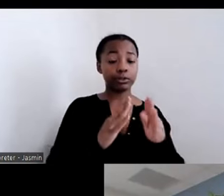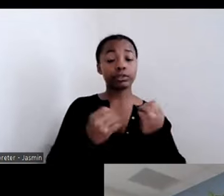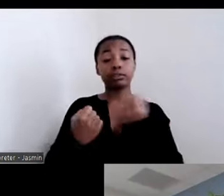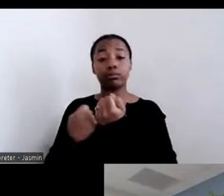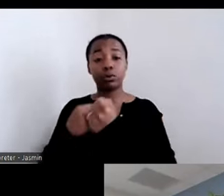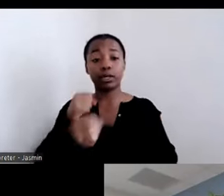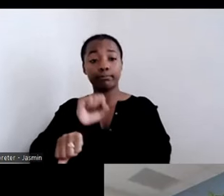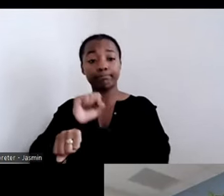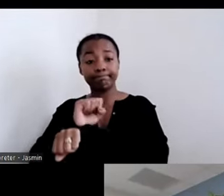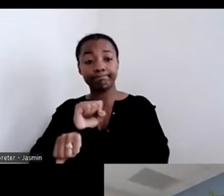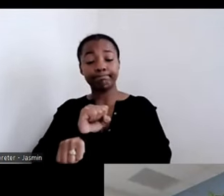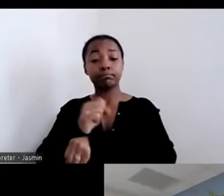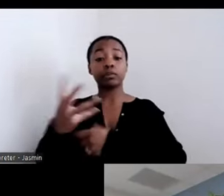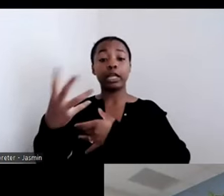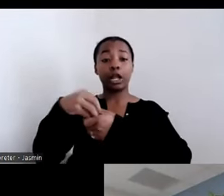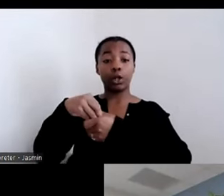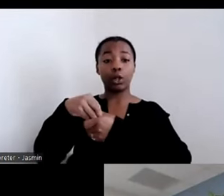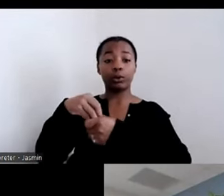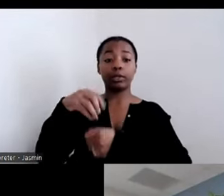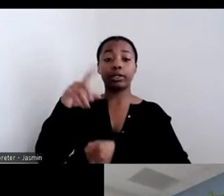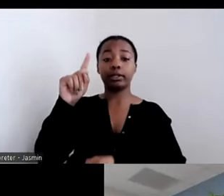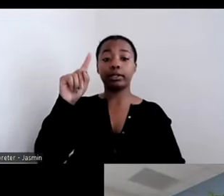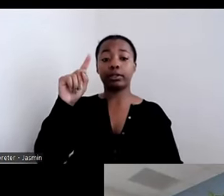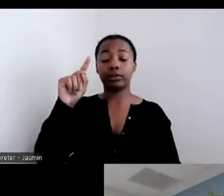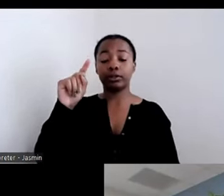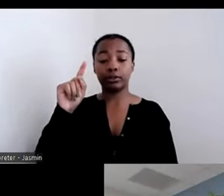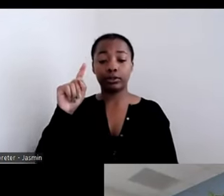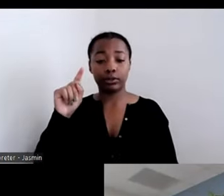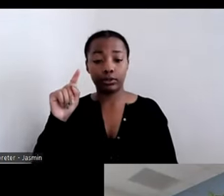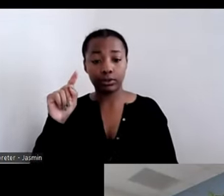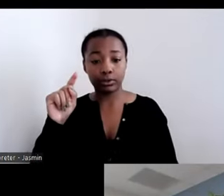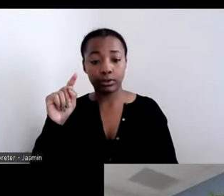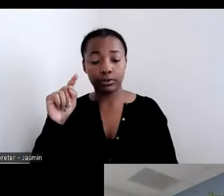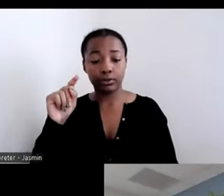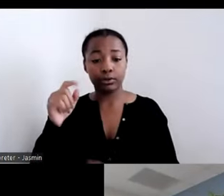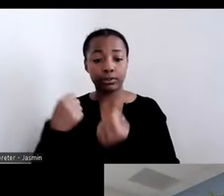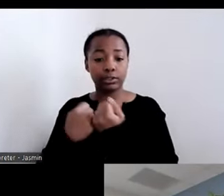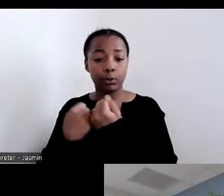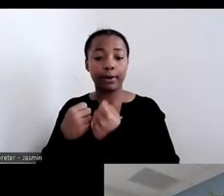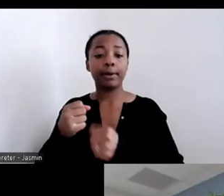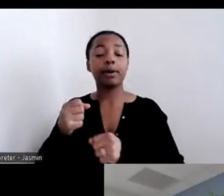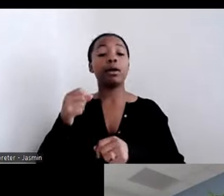support. The state knew that the support to help people move and remain in the